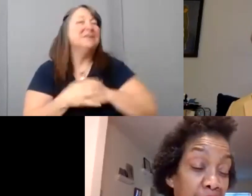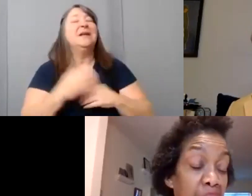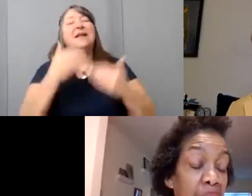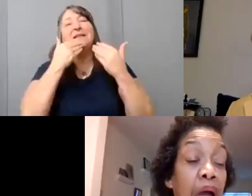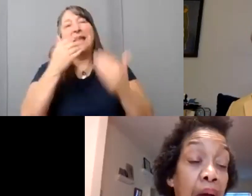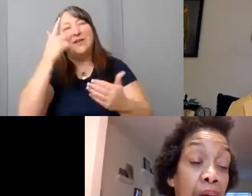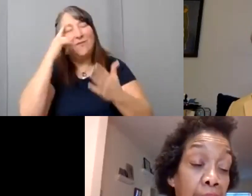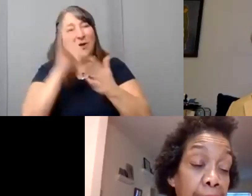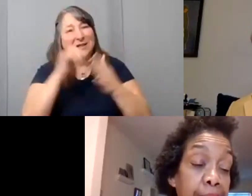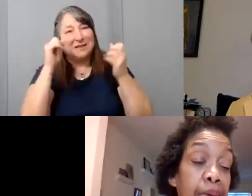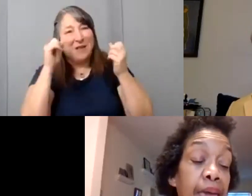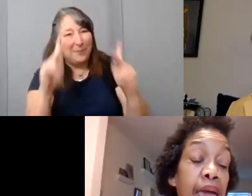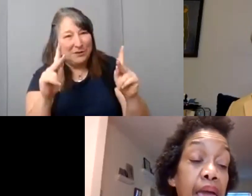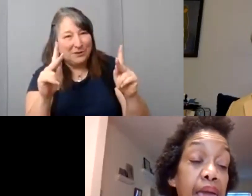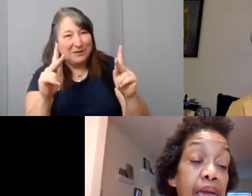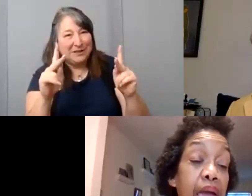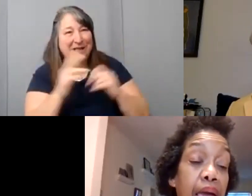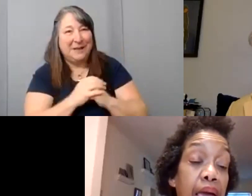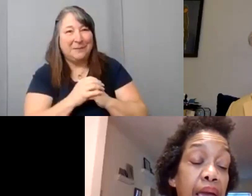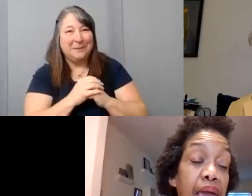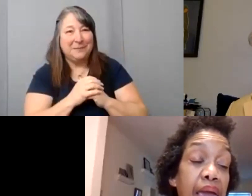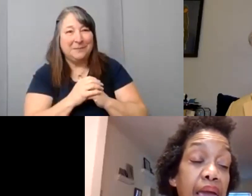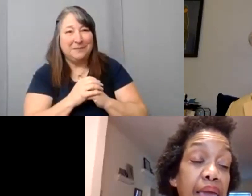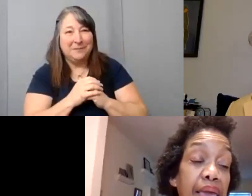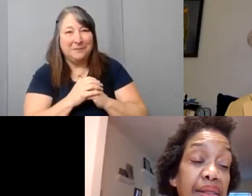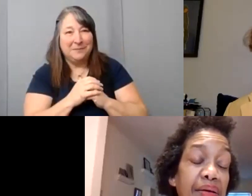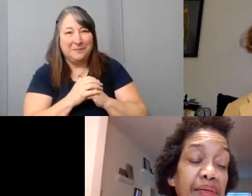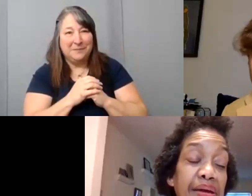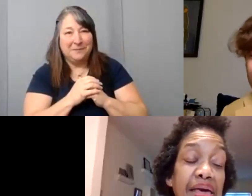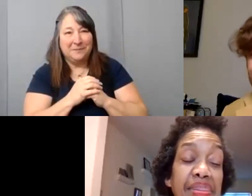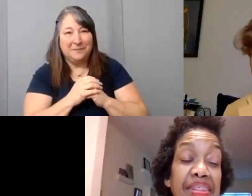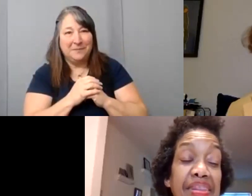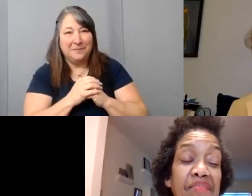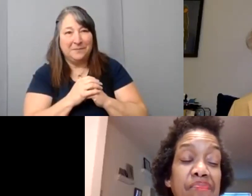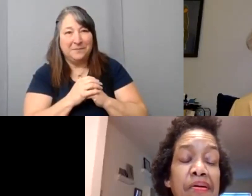You know guys, the film challenge, what